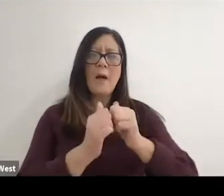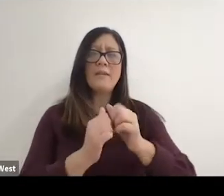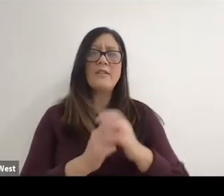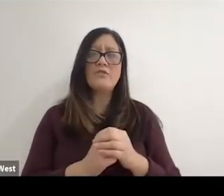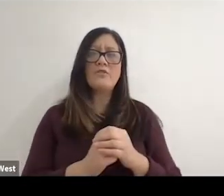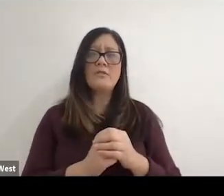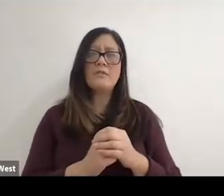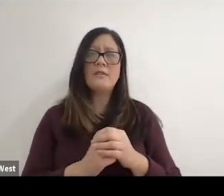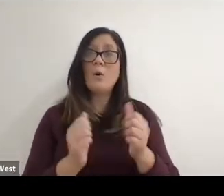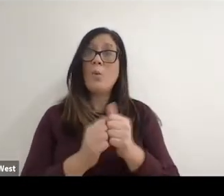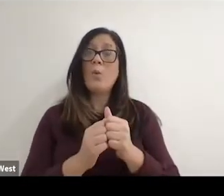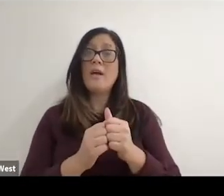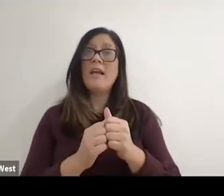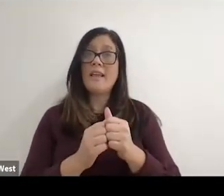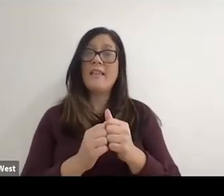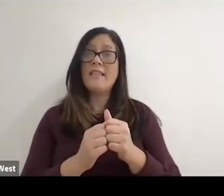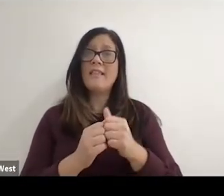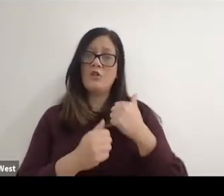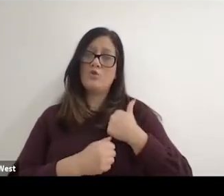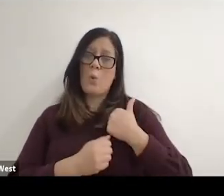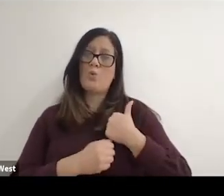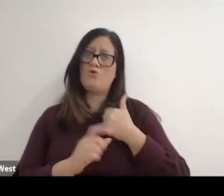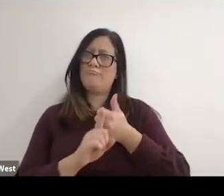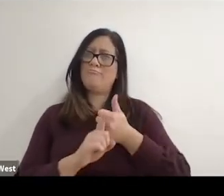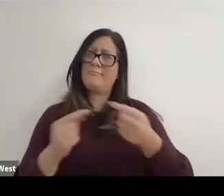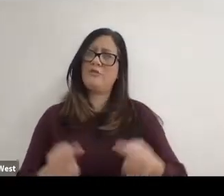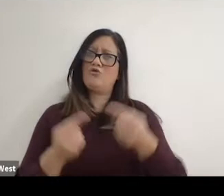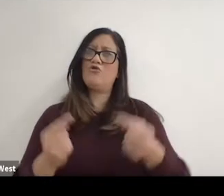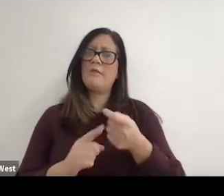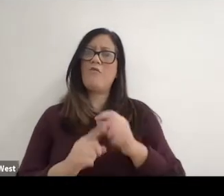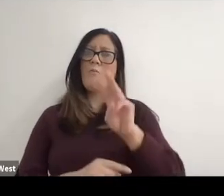Injured soldiers from the Second World War from the Netherlands and